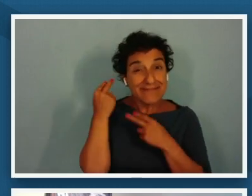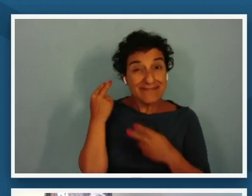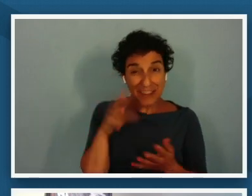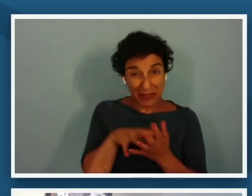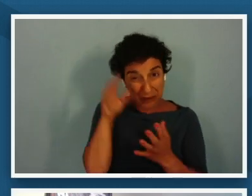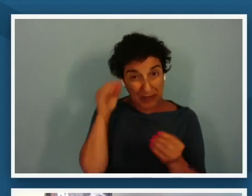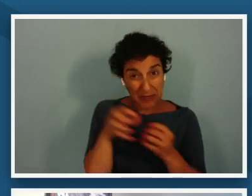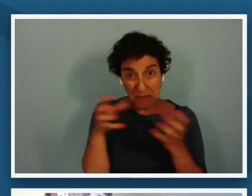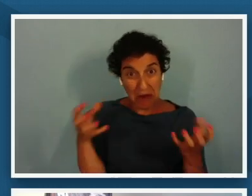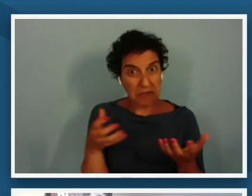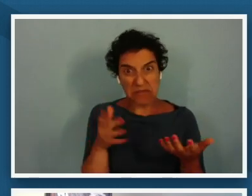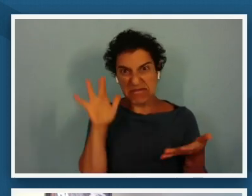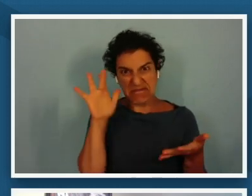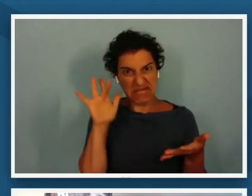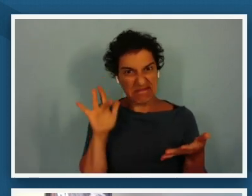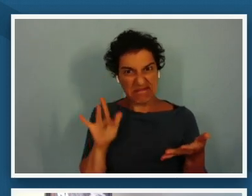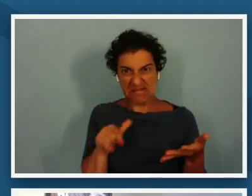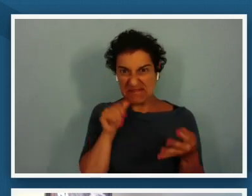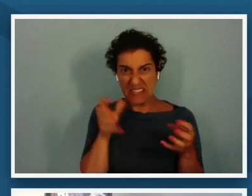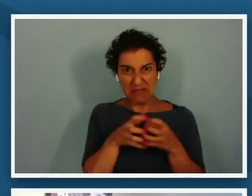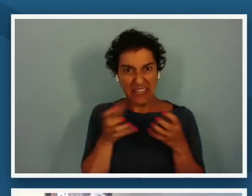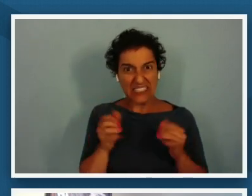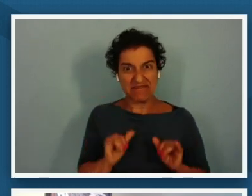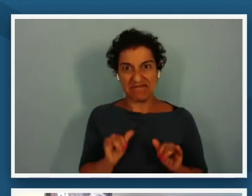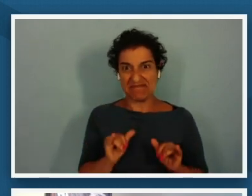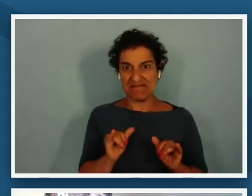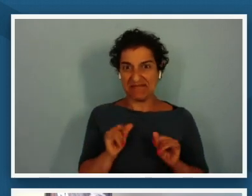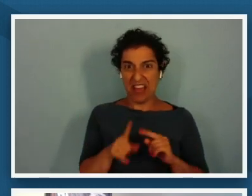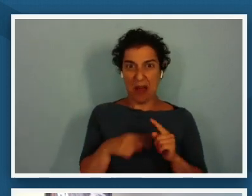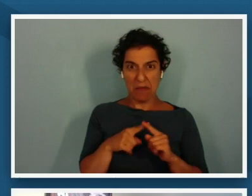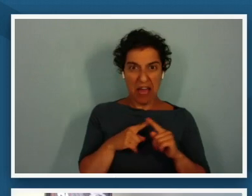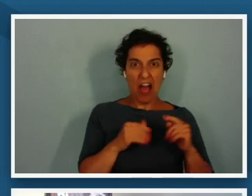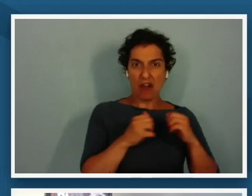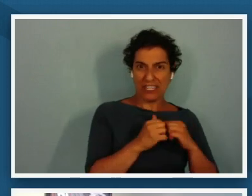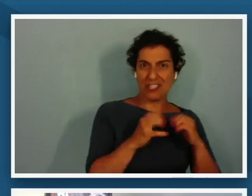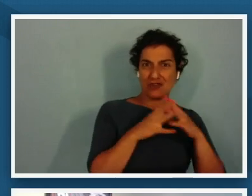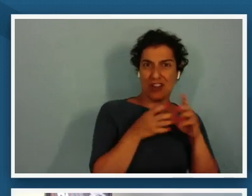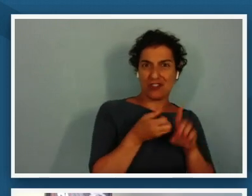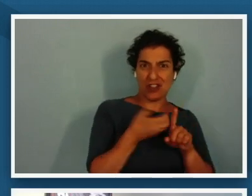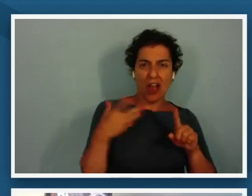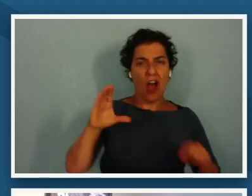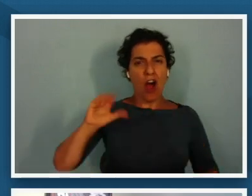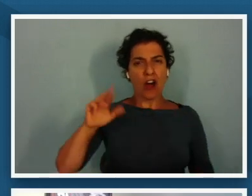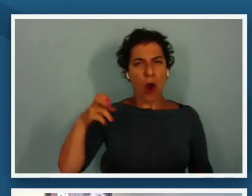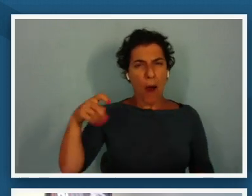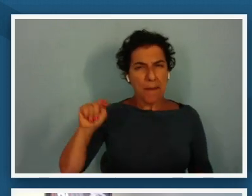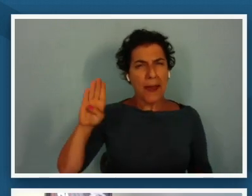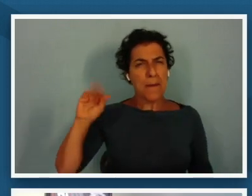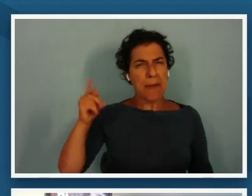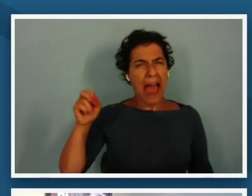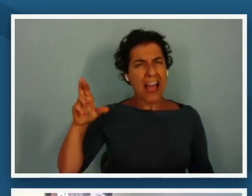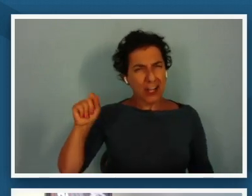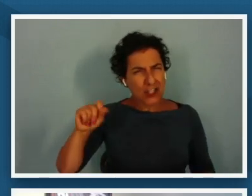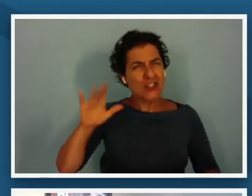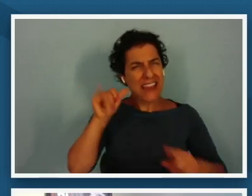about reconstruction they learned terms like carpetbaggers